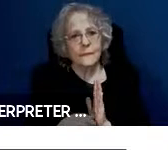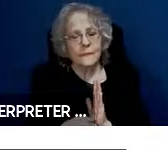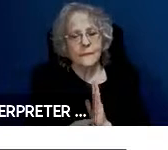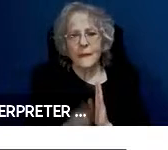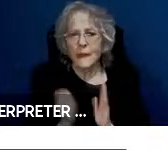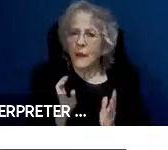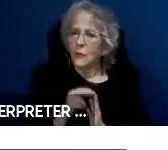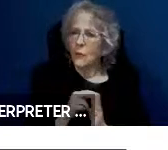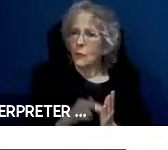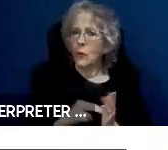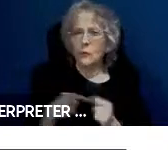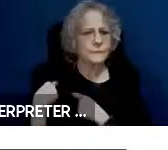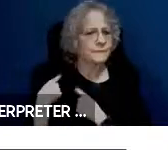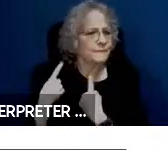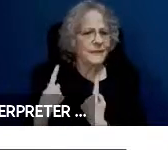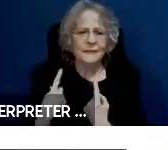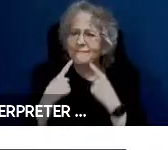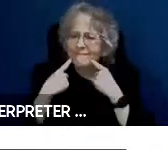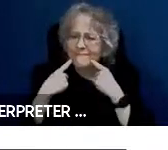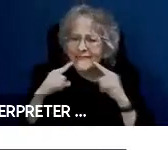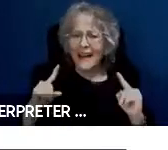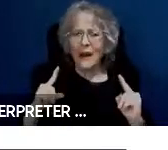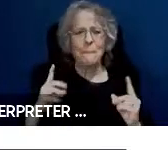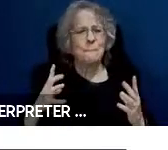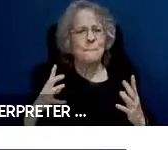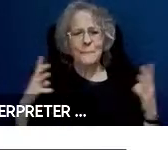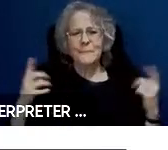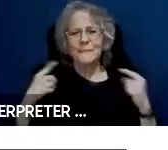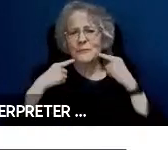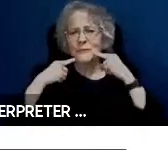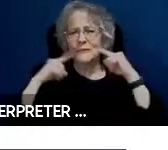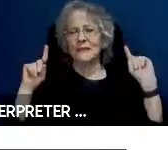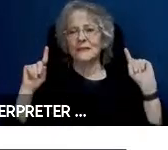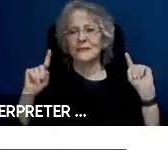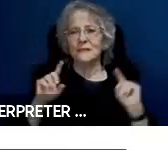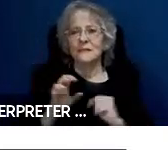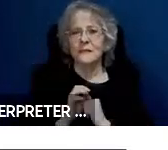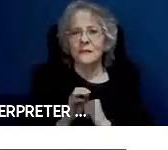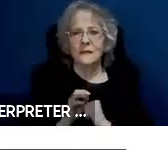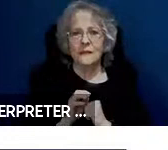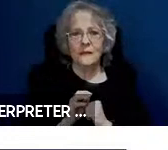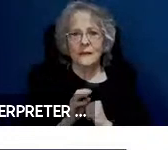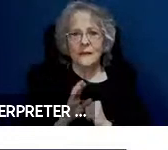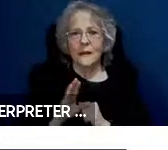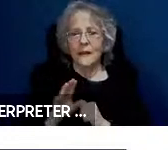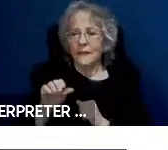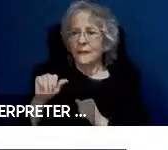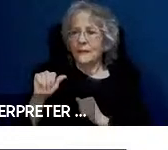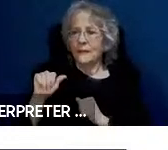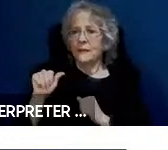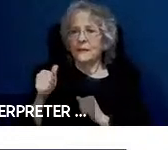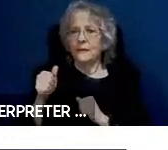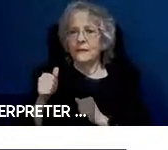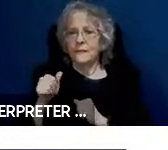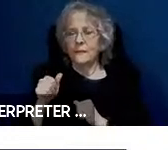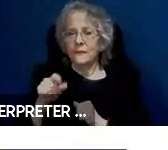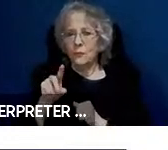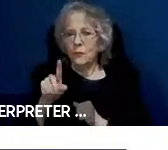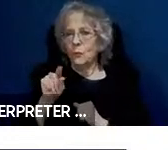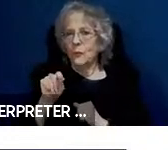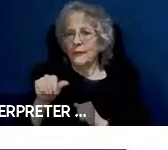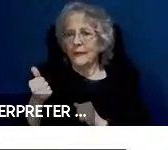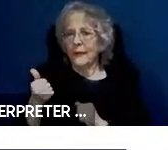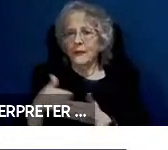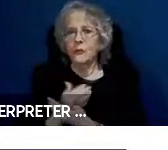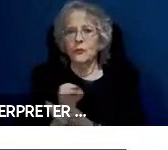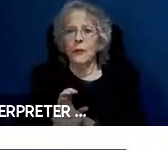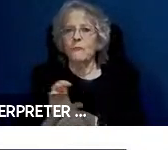a huge success. The CVAA was passed in 2010. Our new enforcement rules were passed in 2013